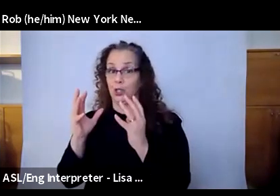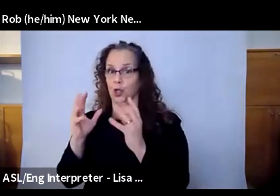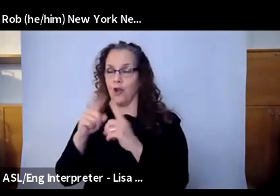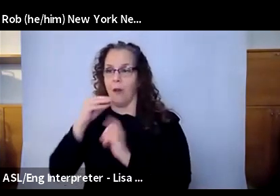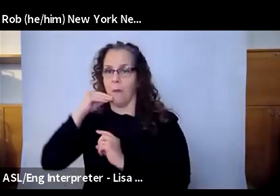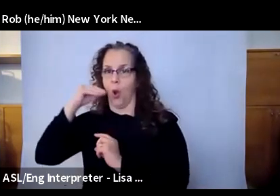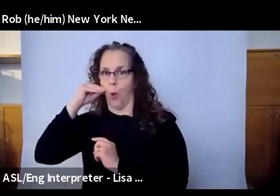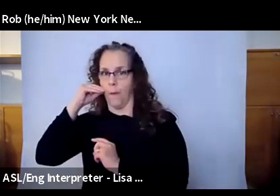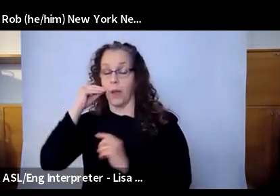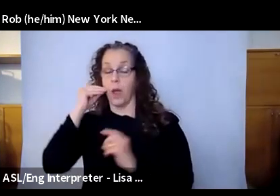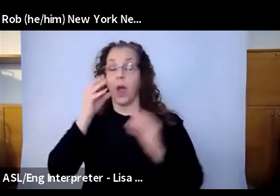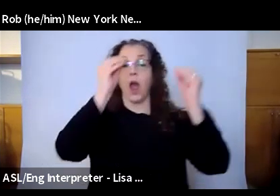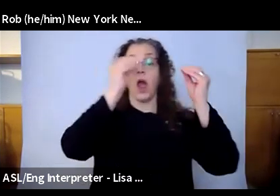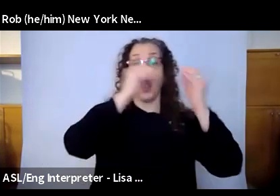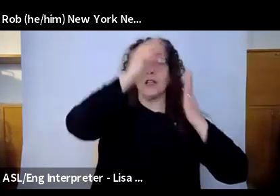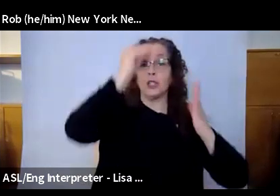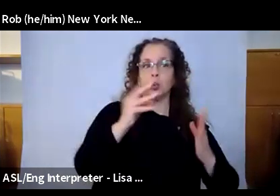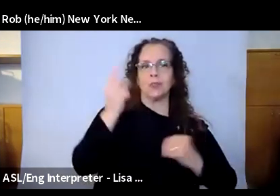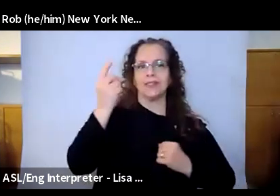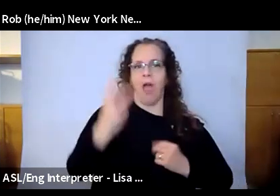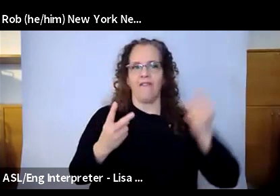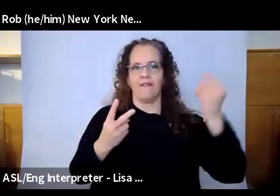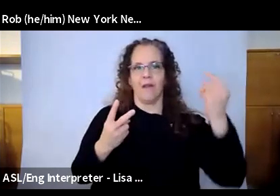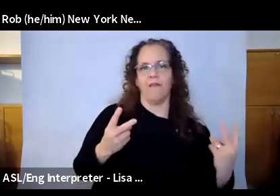students may be a combination of virtual and in the classroom?"